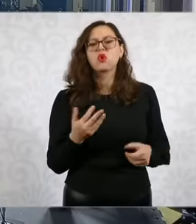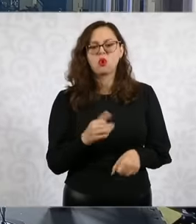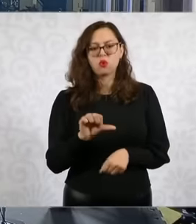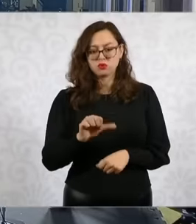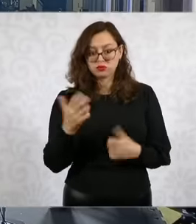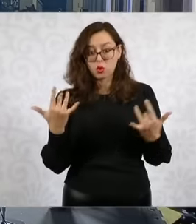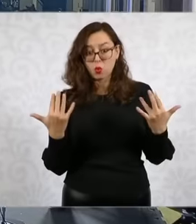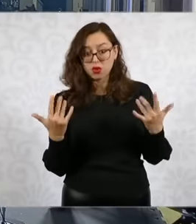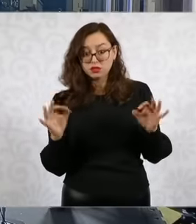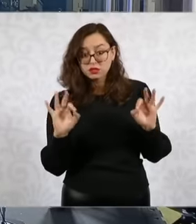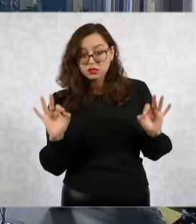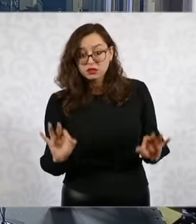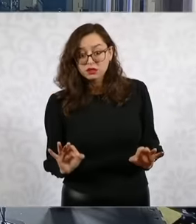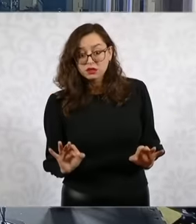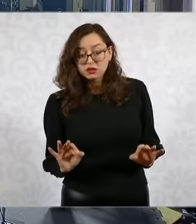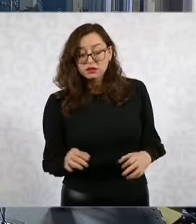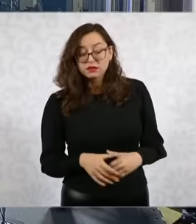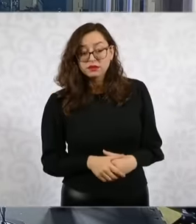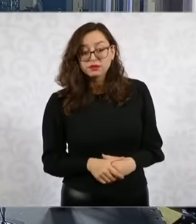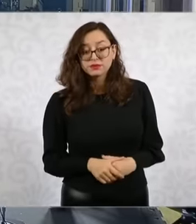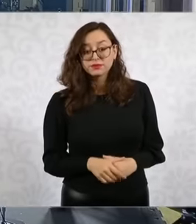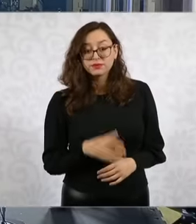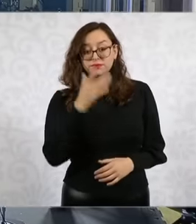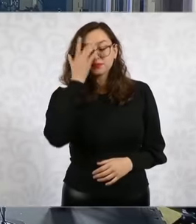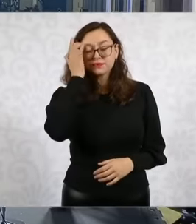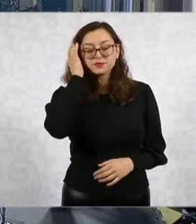Yes, let's see í